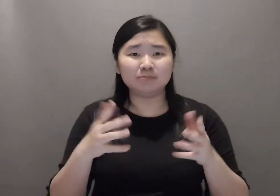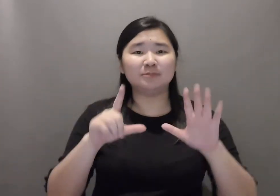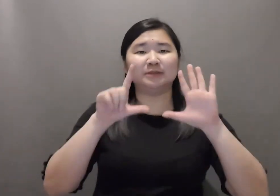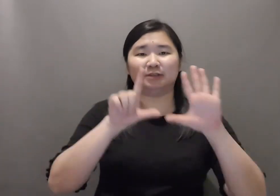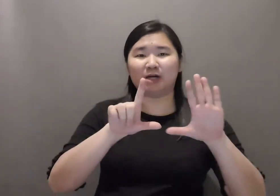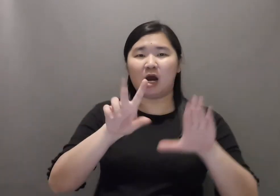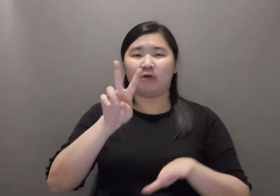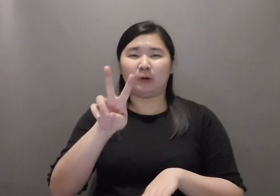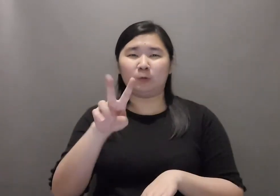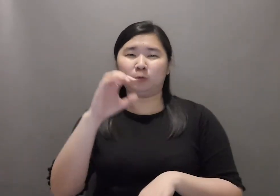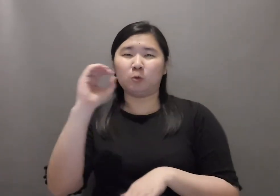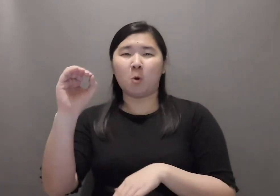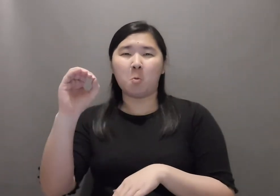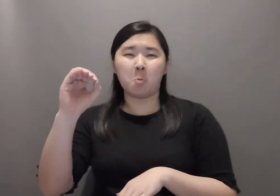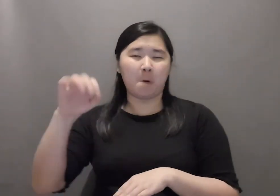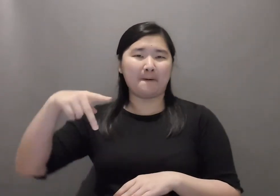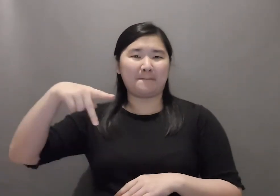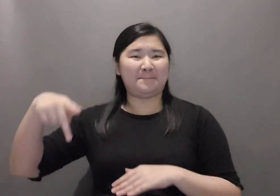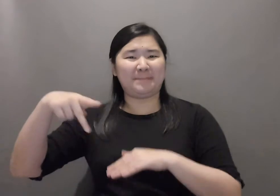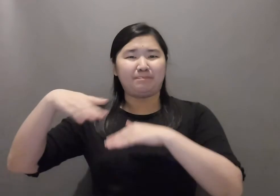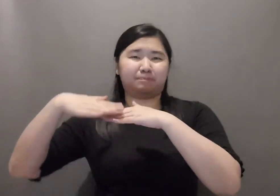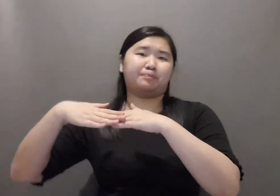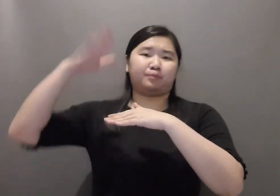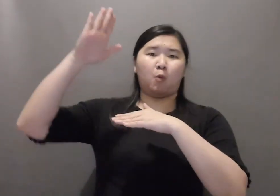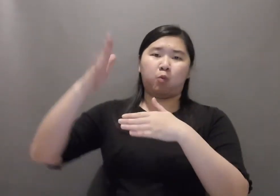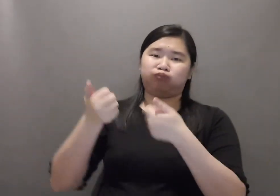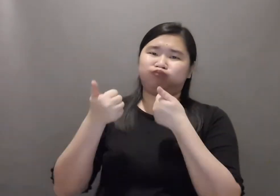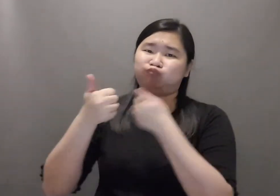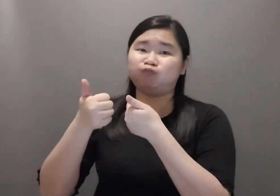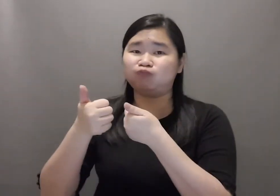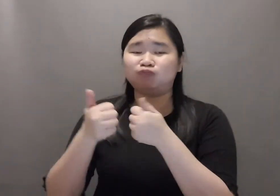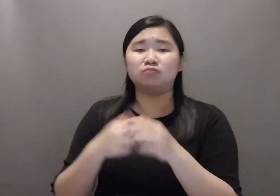We recommend 720p (or above) HD videos.